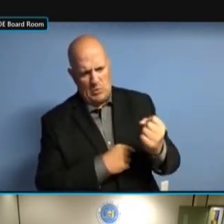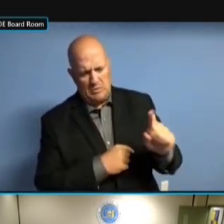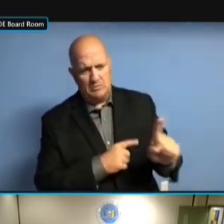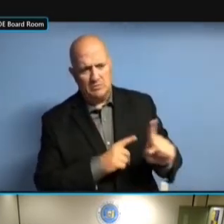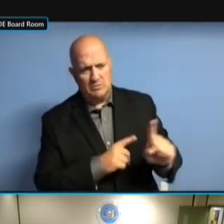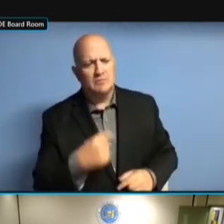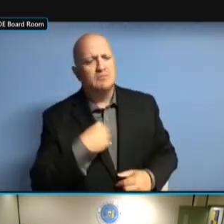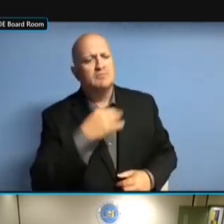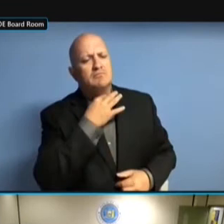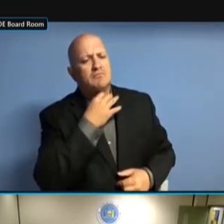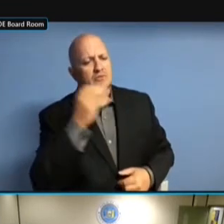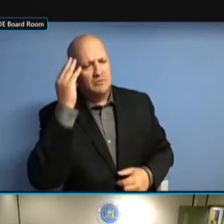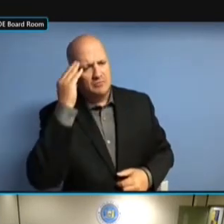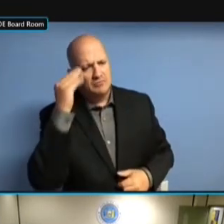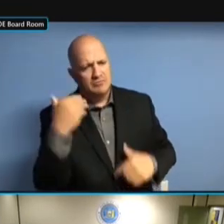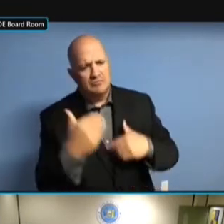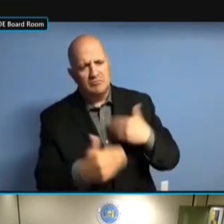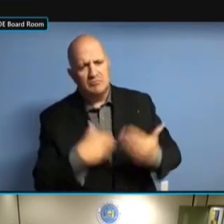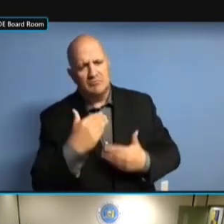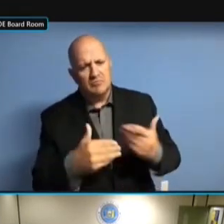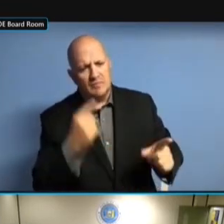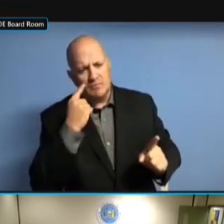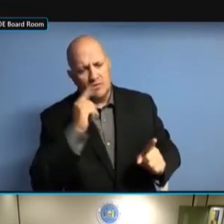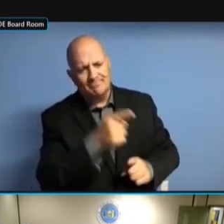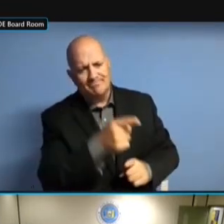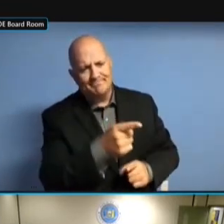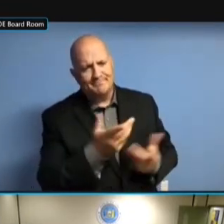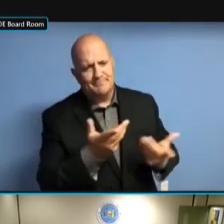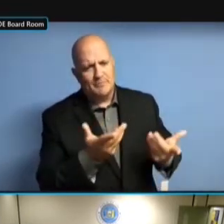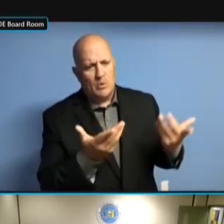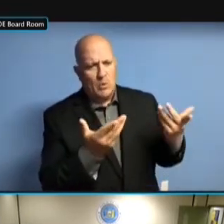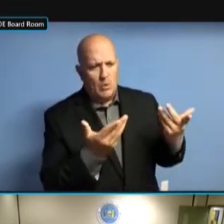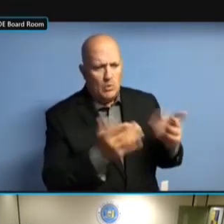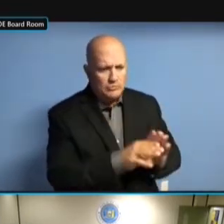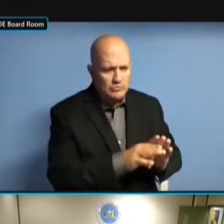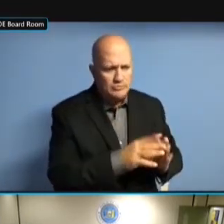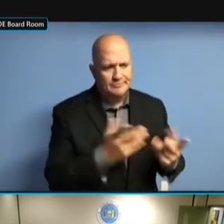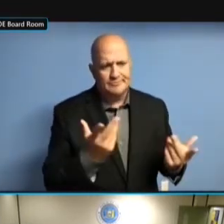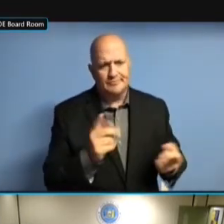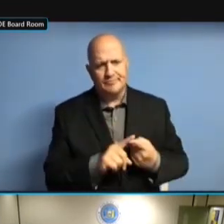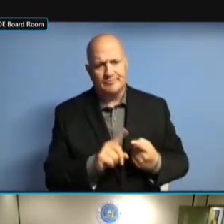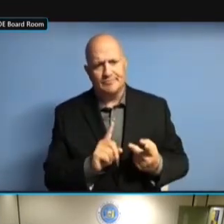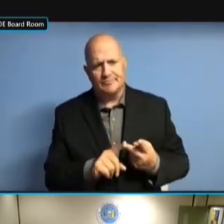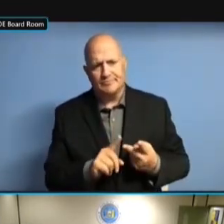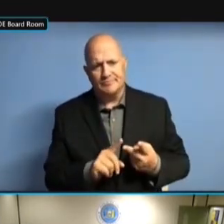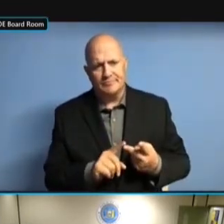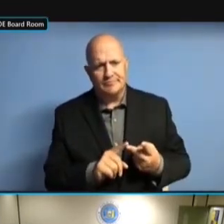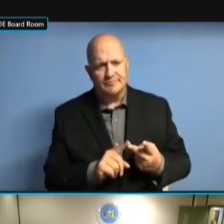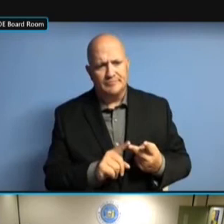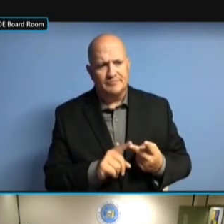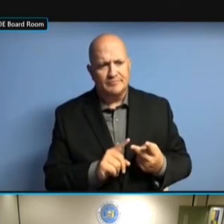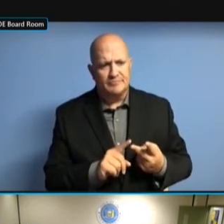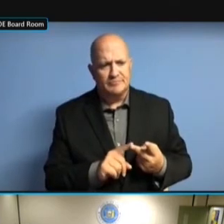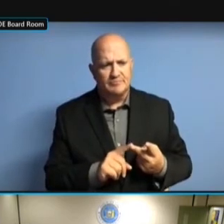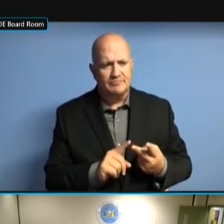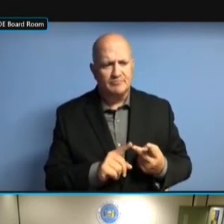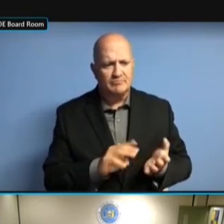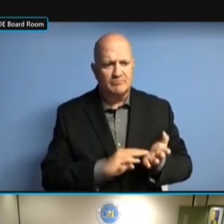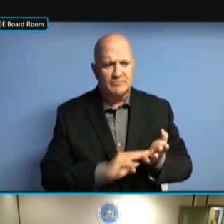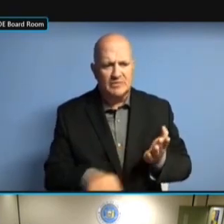THESE PROCEDURES FOR CLOSING DOWN OR WRITING OFF COMMITTEES. DOWN OR WRITING OFF COMMITTEES. DOWN OR WRITING OFF COMMITTEES. MAYBE DOWN OR WRITING OFF COMMITTEES. MAYBE WE DOWN OR WRITING OFF COMMITTEES. MAYBE WE SHOULD DOWN OR WRITING OFF COMMITTEES. MAYBE WE SHOULD WAIT DOWN OR WRITING OFF COMMITTEES. MAYBE WE SHOULD WAIT FOR DOWN OR WRITING OFF COMMITTEES. MAYBE WE SHOULD WAIT FOR -- MAYBE WE SHOULD WAIT FOR -- MAYBE WE SHOULD WAIT FOR -- >> MAYBE WE SHOULD WAIT FOR -- >> I MAYBE WE SHOULD WAIT FOR -- >> I JUST MAYBE WE SHOULD WAIT FOR -- >> I JUST THINK MAYBE WE SHOULD WAIT FOR -- >> I JUST THINK --